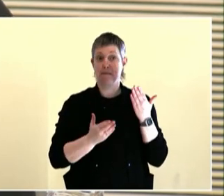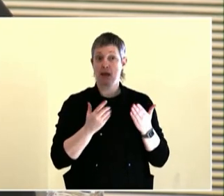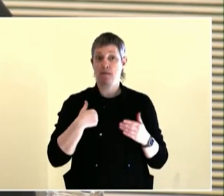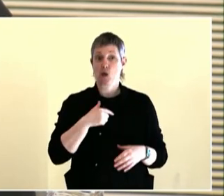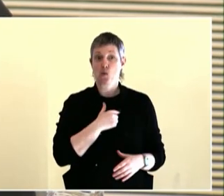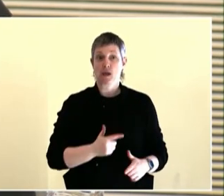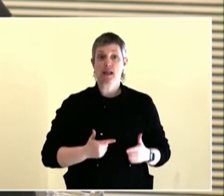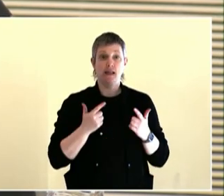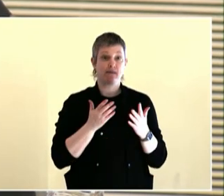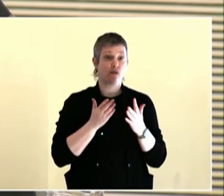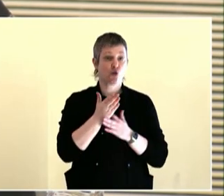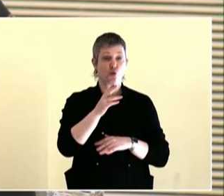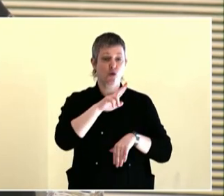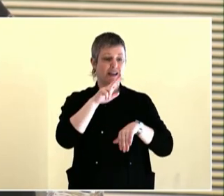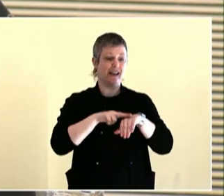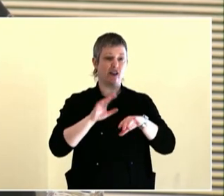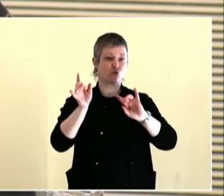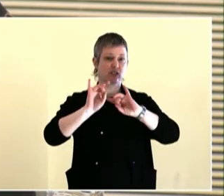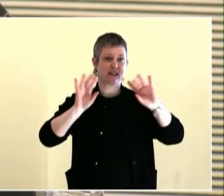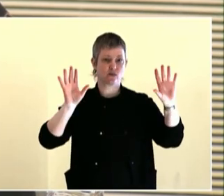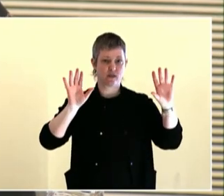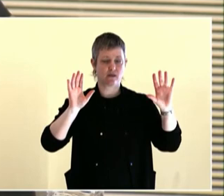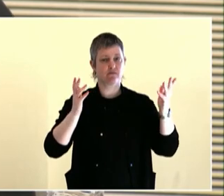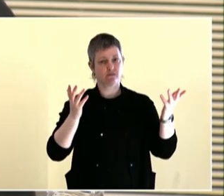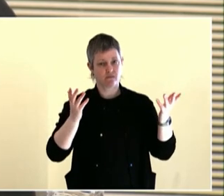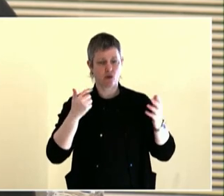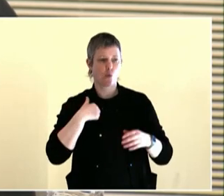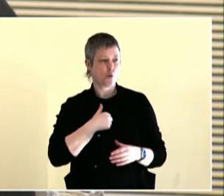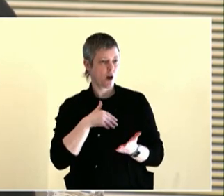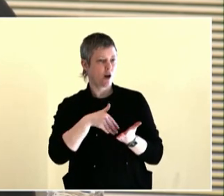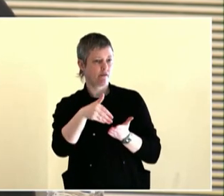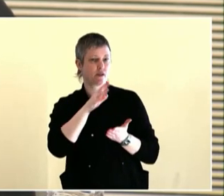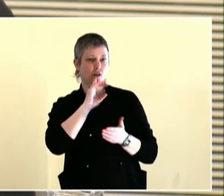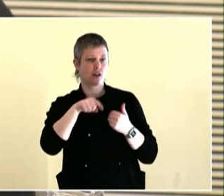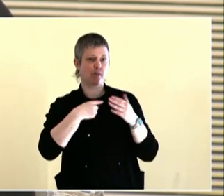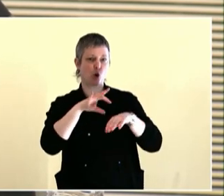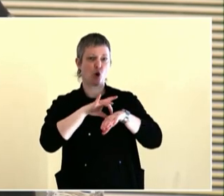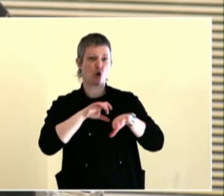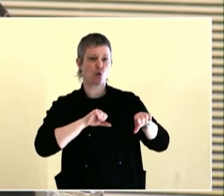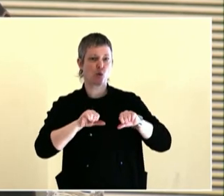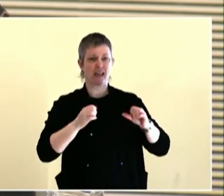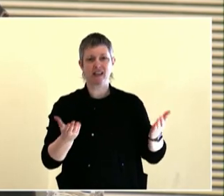We want to train the brain to the ways the future will be different than it is today. Because it will be.